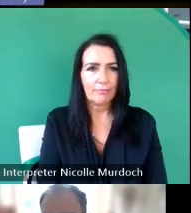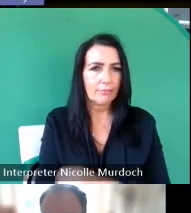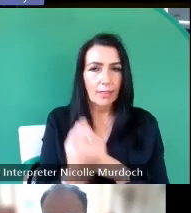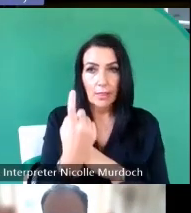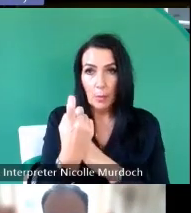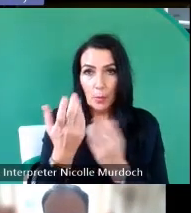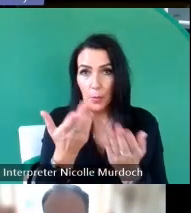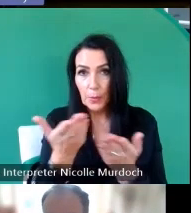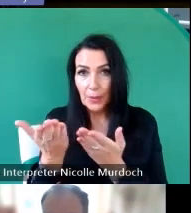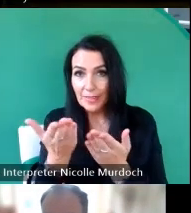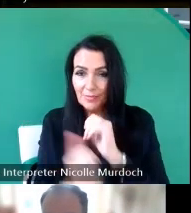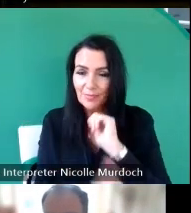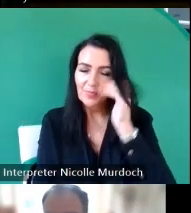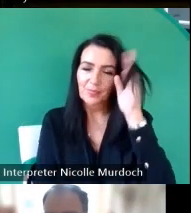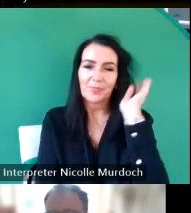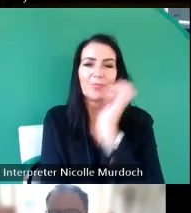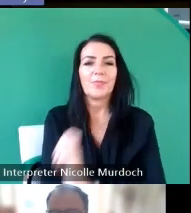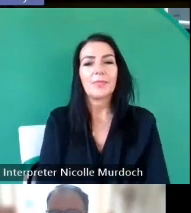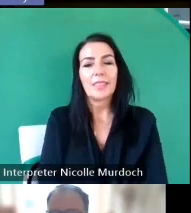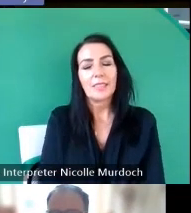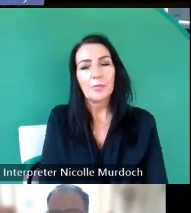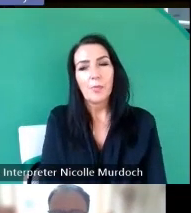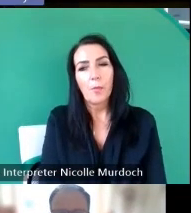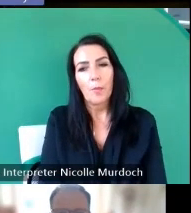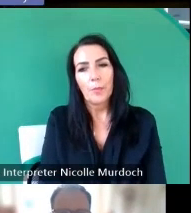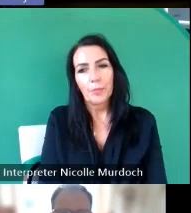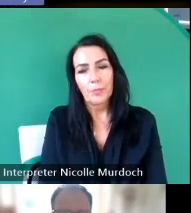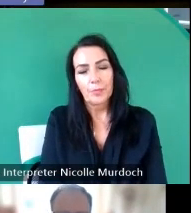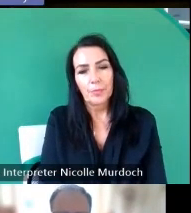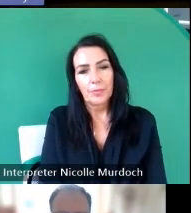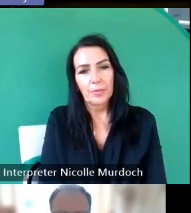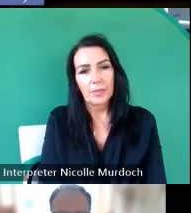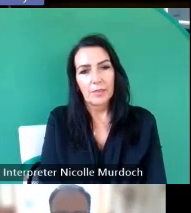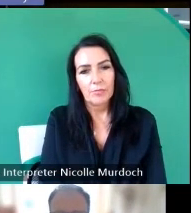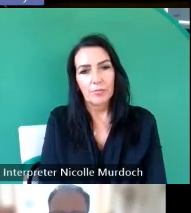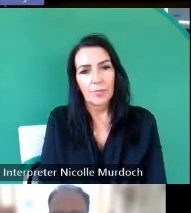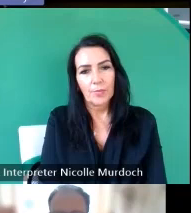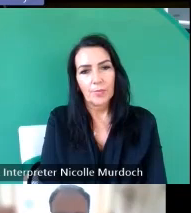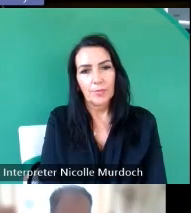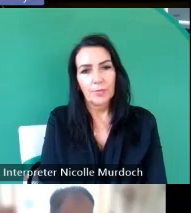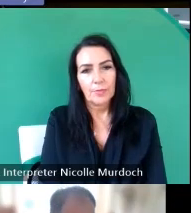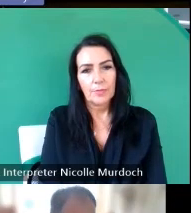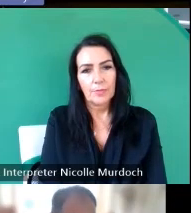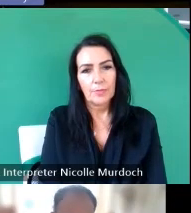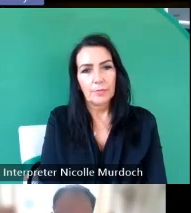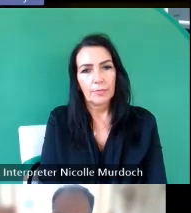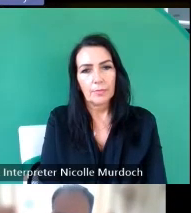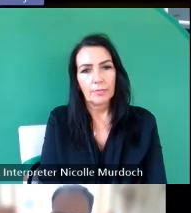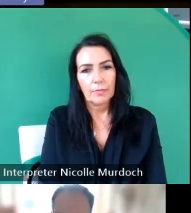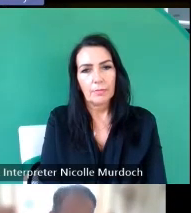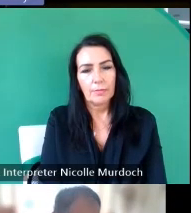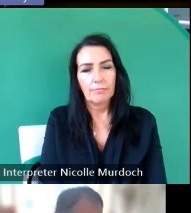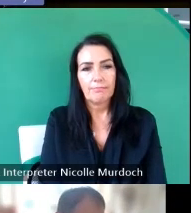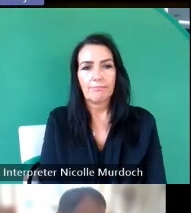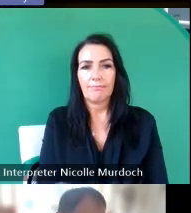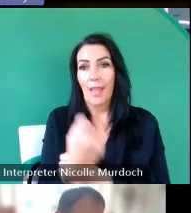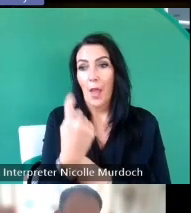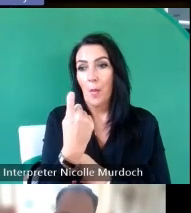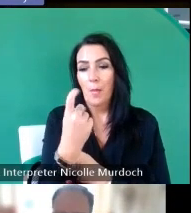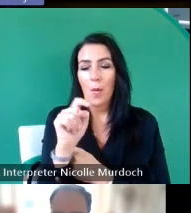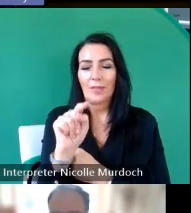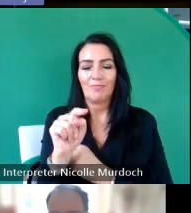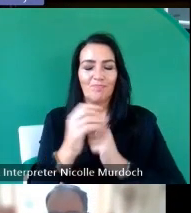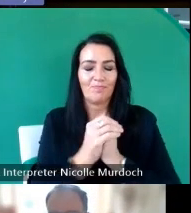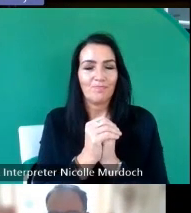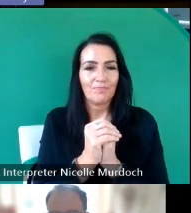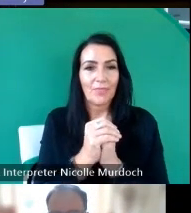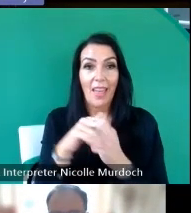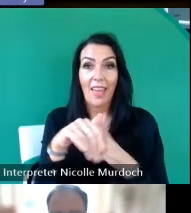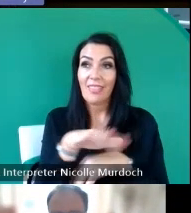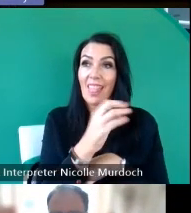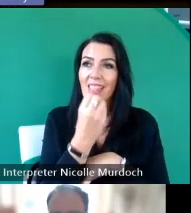down here please and think L we have one more and then and then we will go for lunch fast if